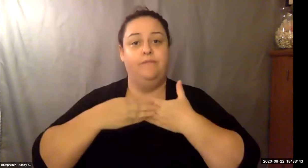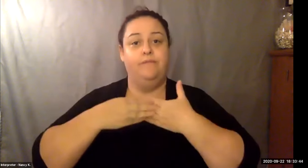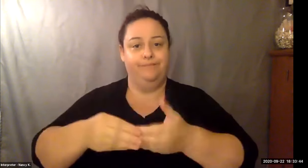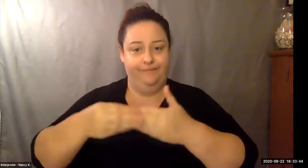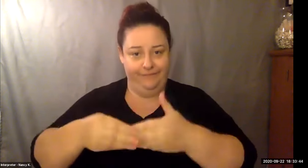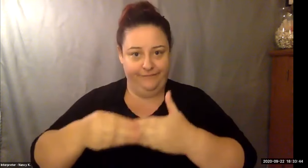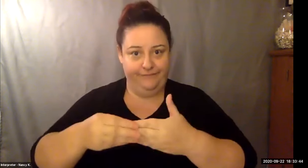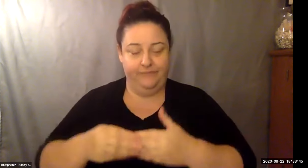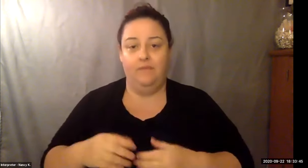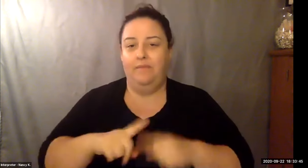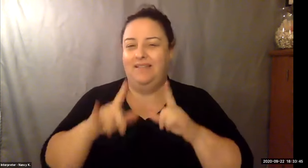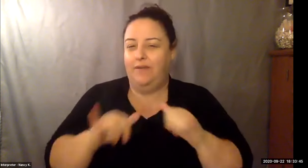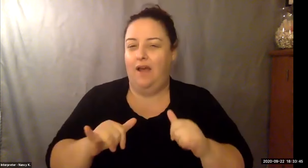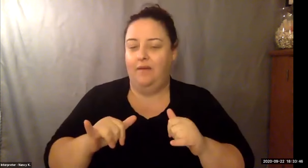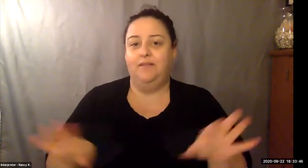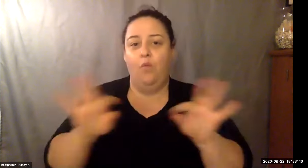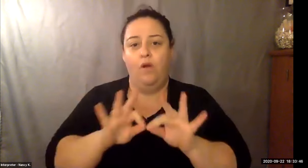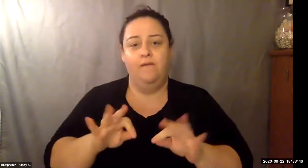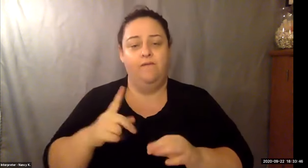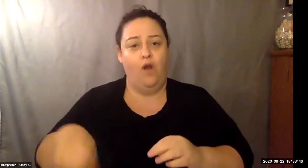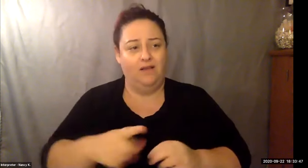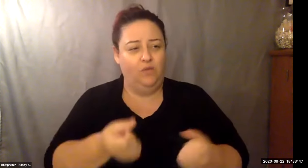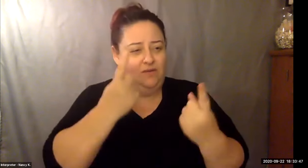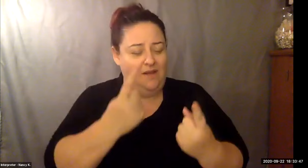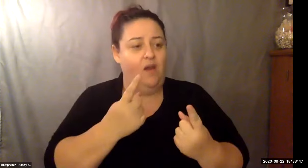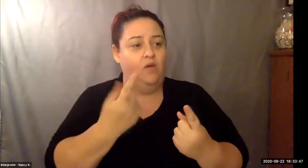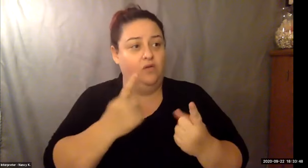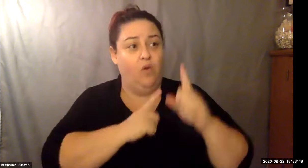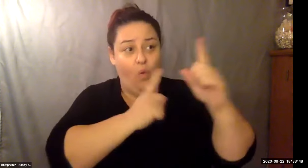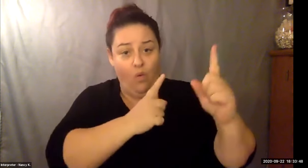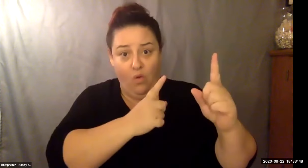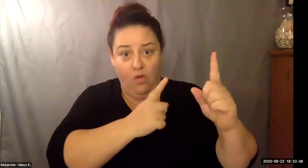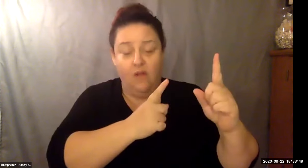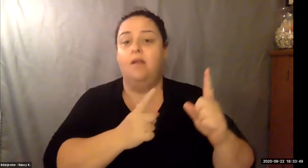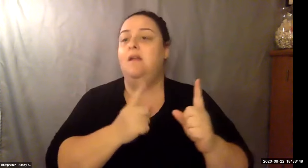Keith Wolling: And it was shortly after the inauguration of the first joint Swedish in French as service between Stockholm and parents